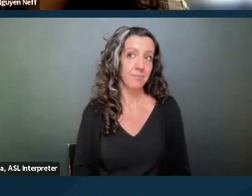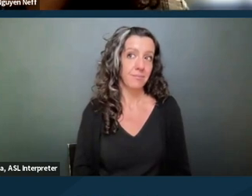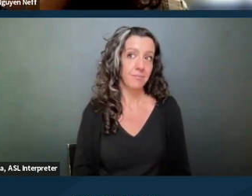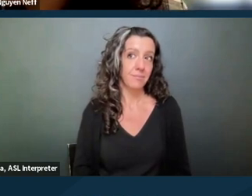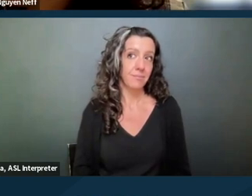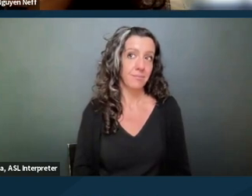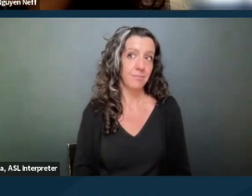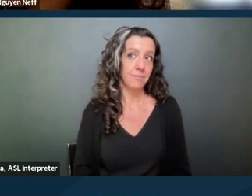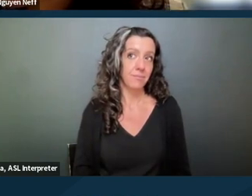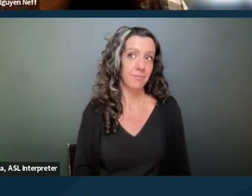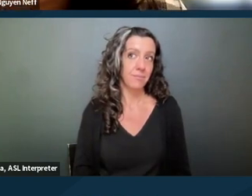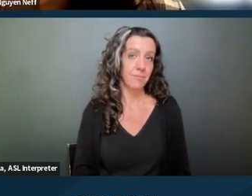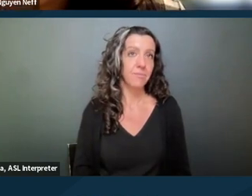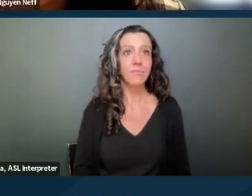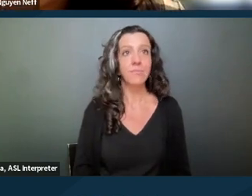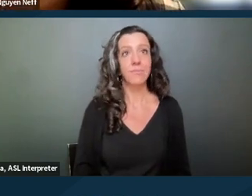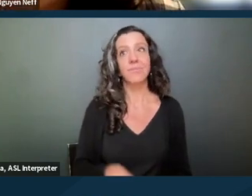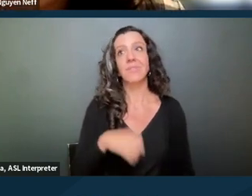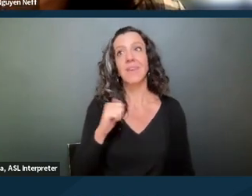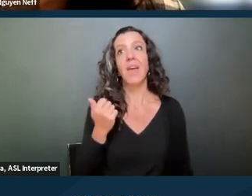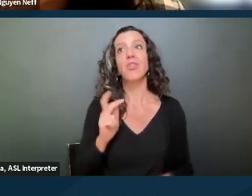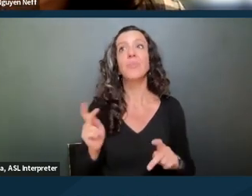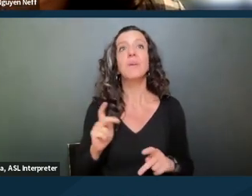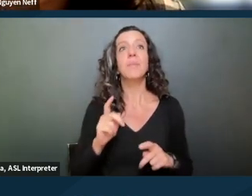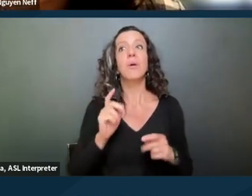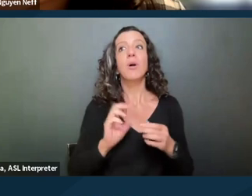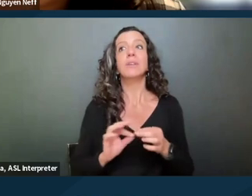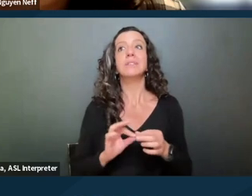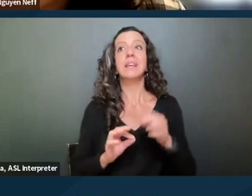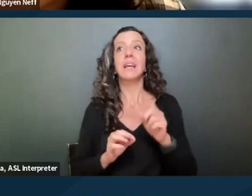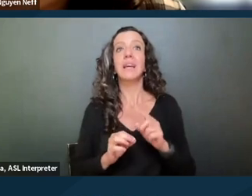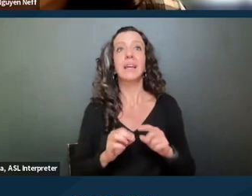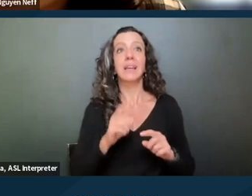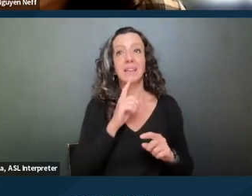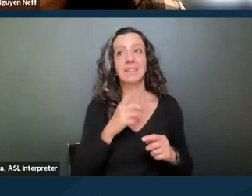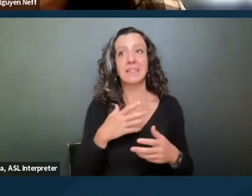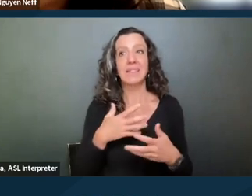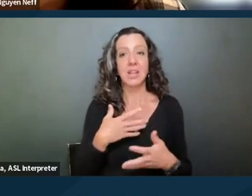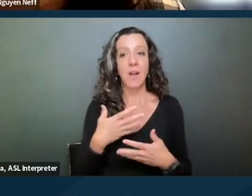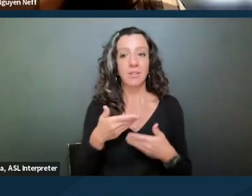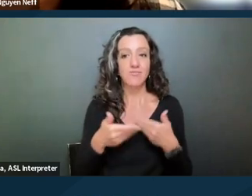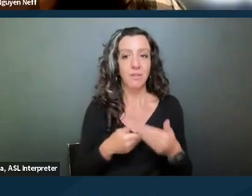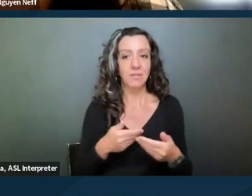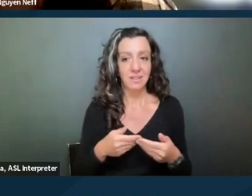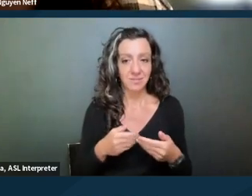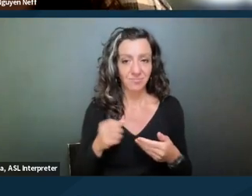So yeah, so the other thing that people are getting at is the interactive process. And as Jessica said,